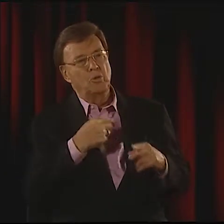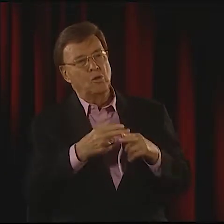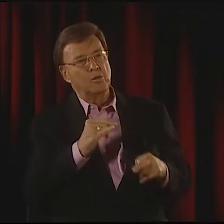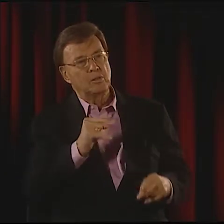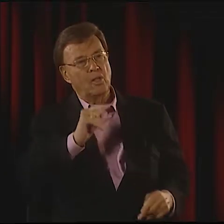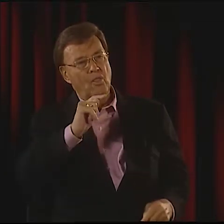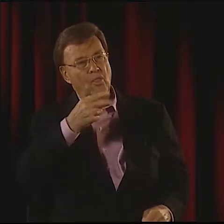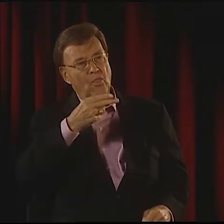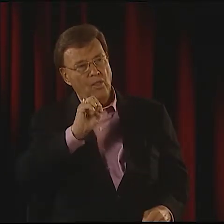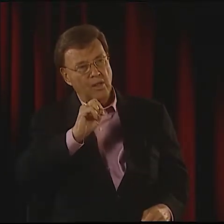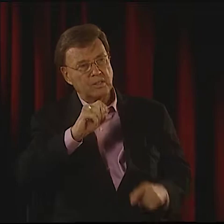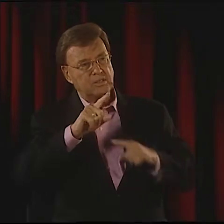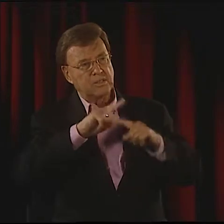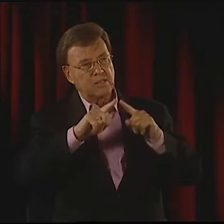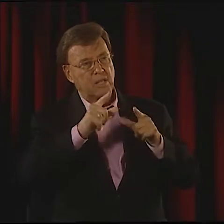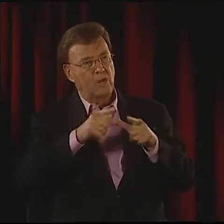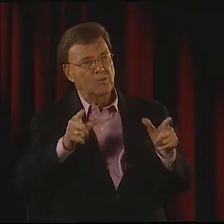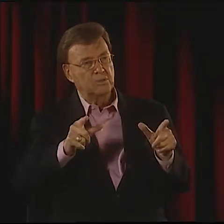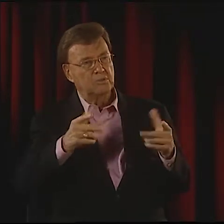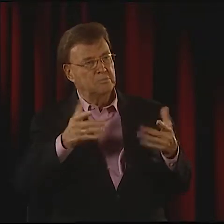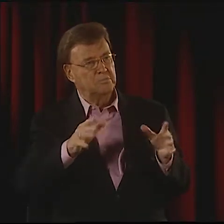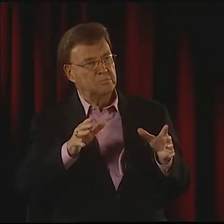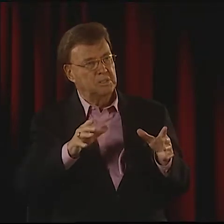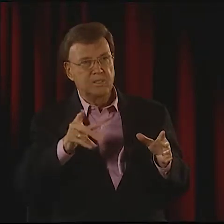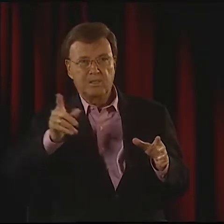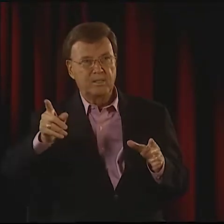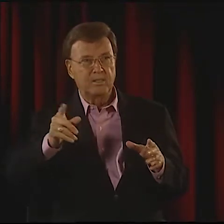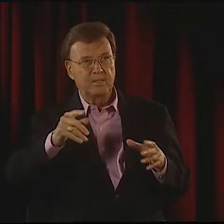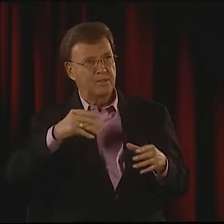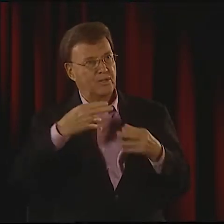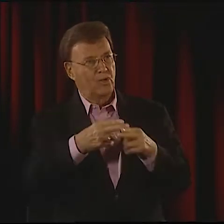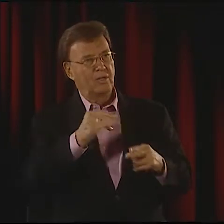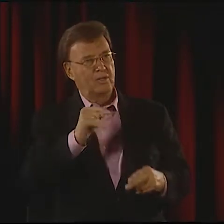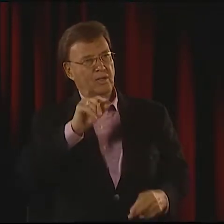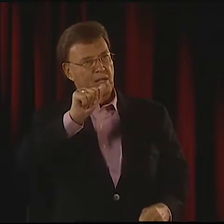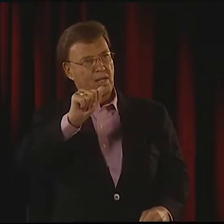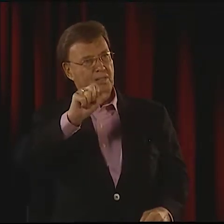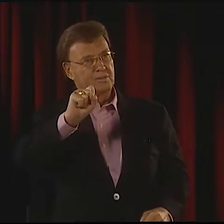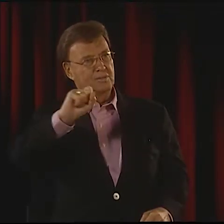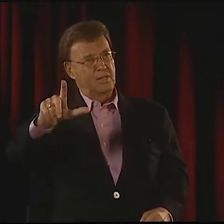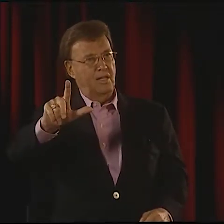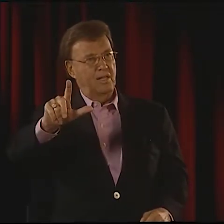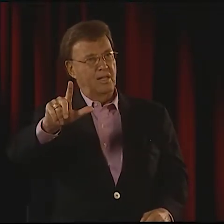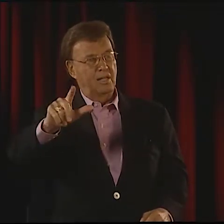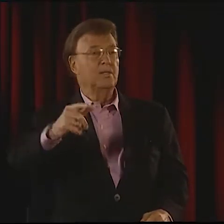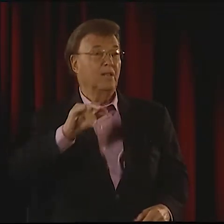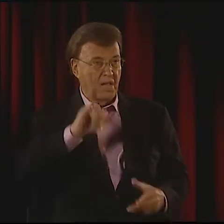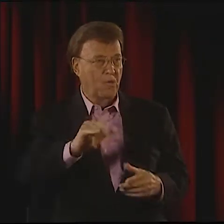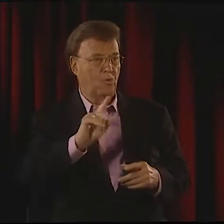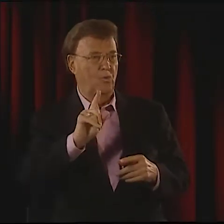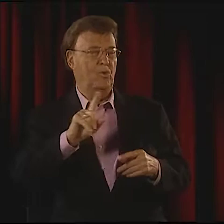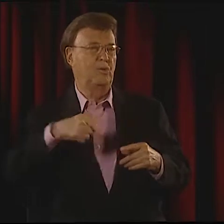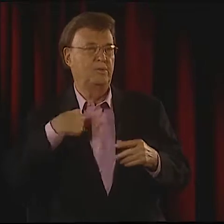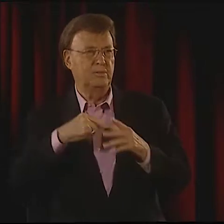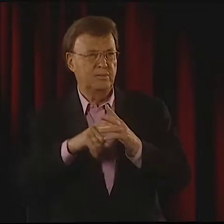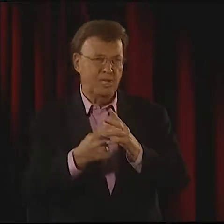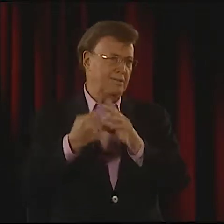WE'D ALWAYS CALLED IT OUR LANGUAGE, THE SIGN LANGUAGE, BUT THEY CALLED IT ASL,